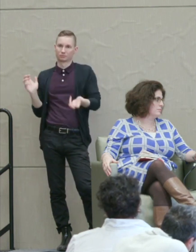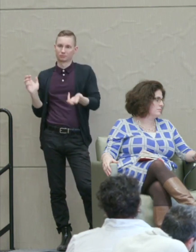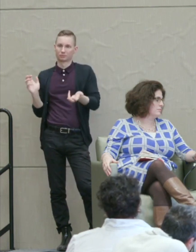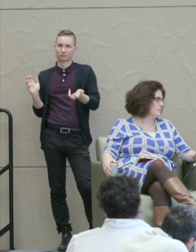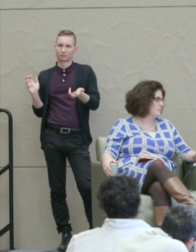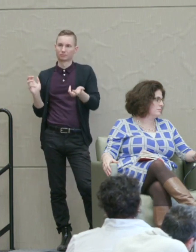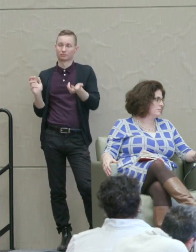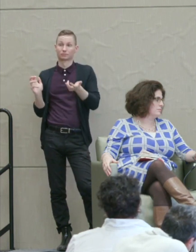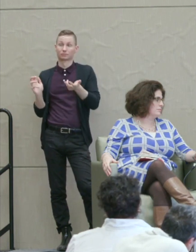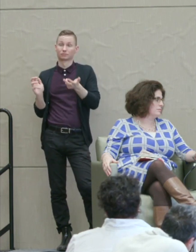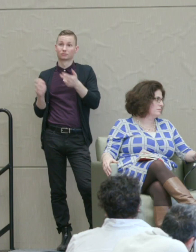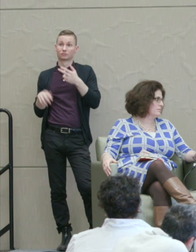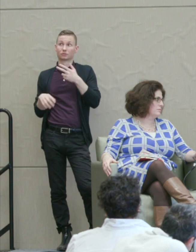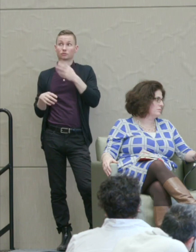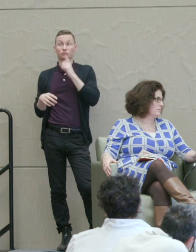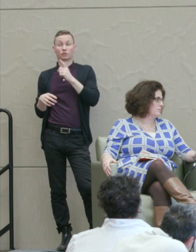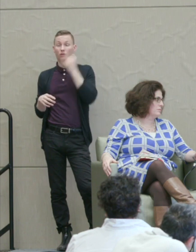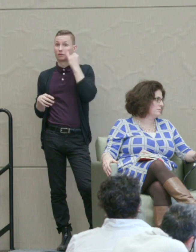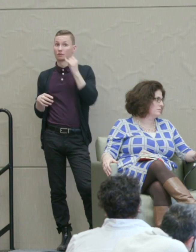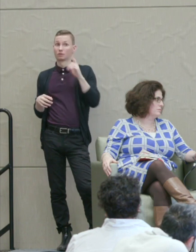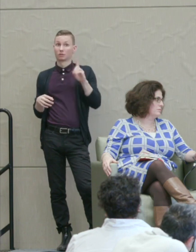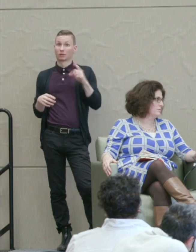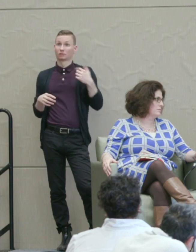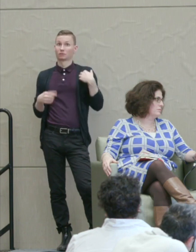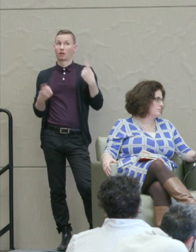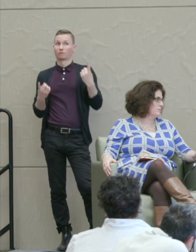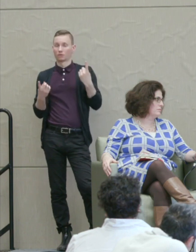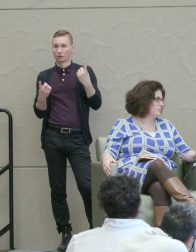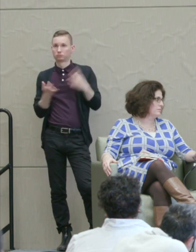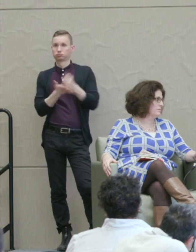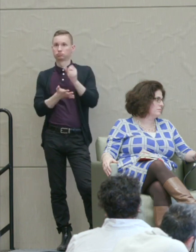And certainly if the democrats are ever to win in the next election, they've got to move